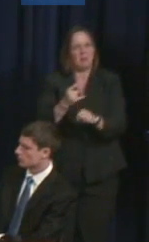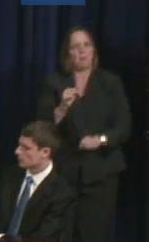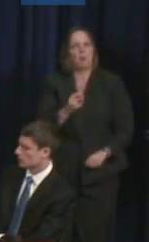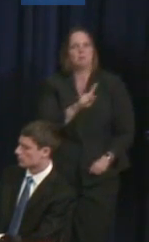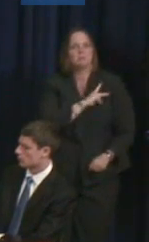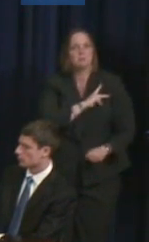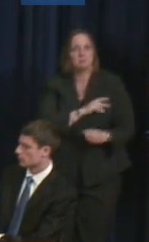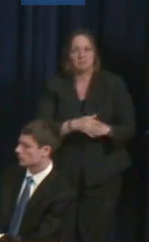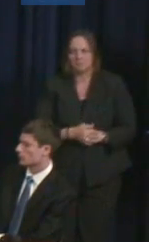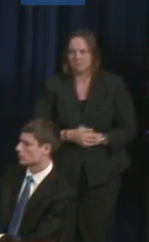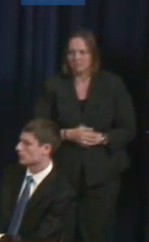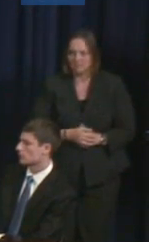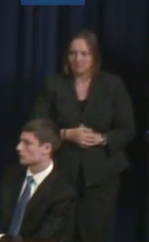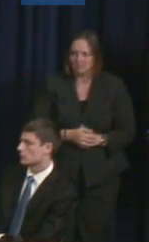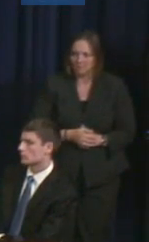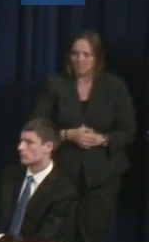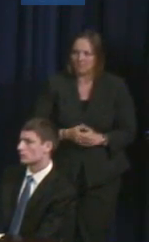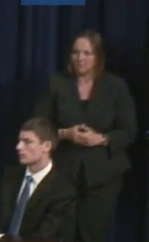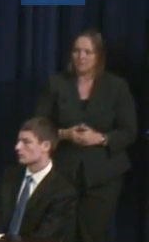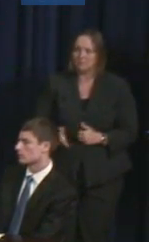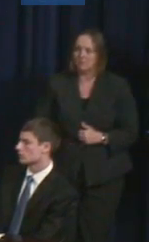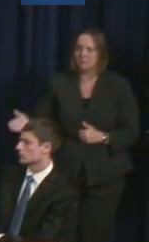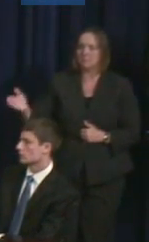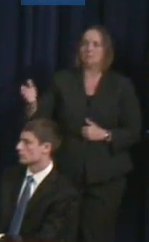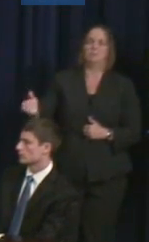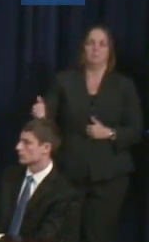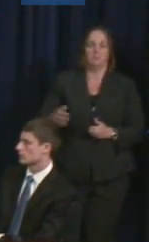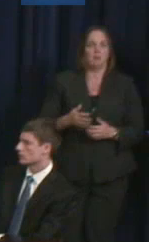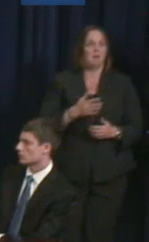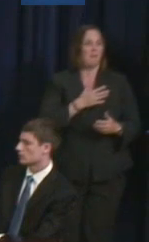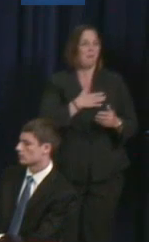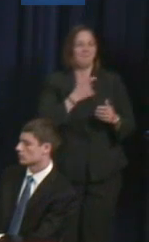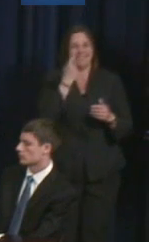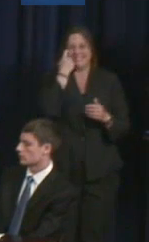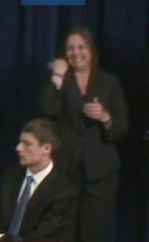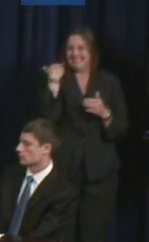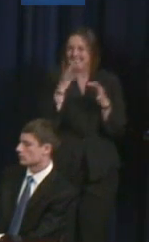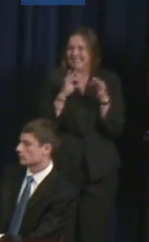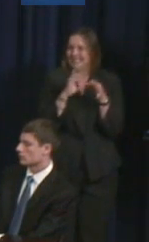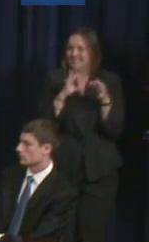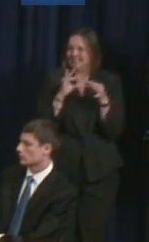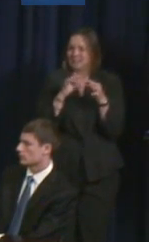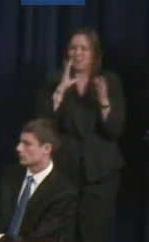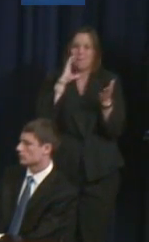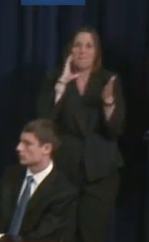So, the photo project was really a response to the invisibility of people of color, when it came to the